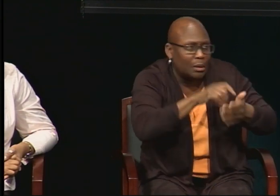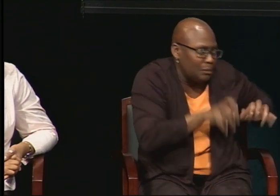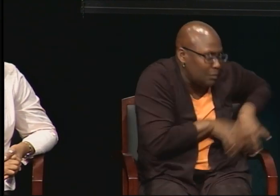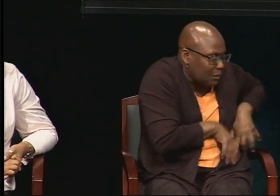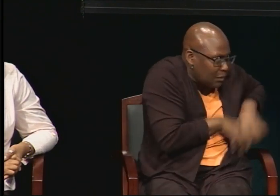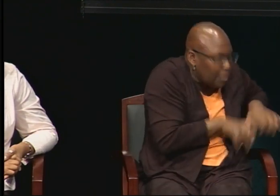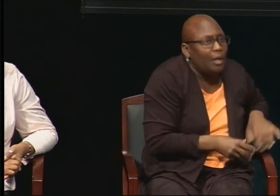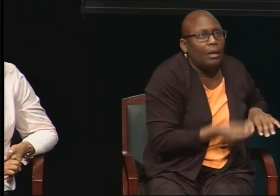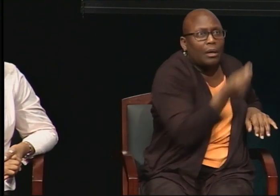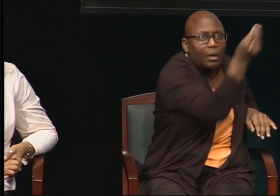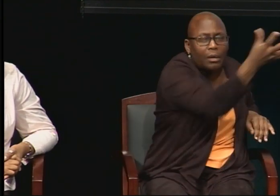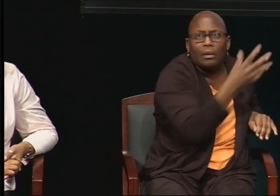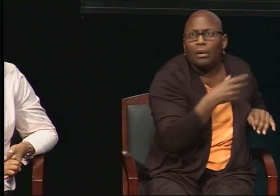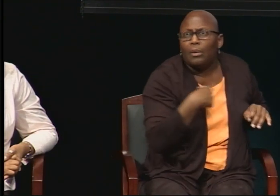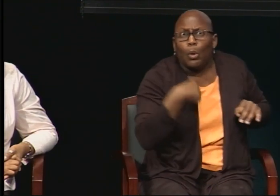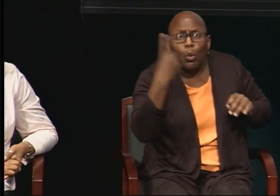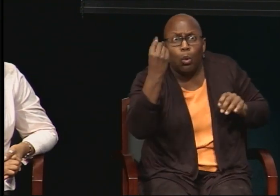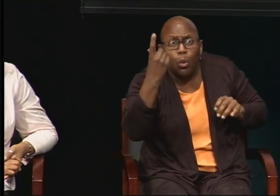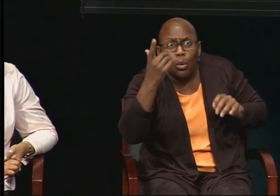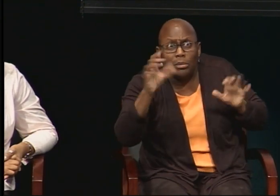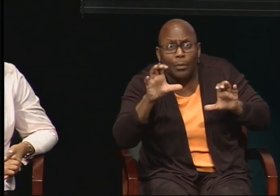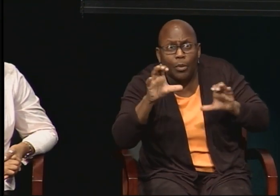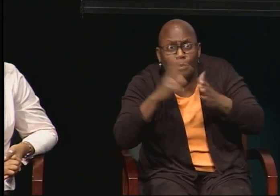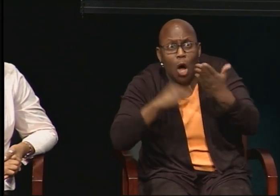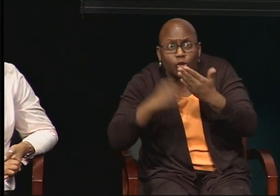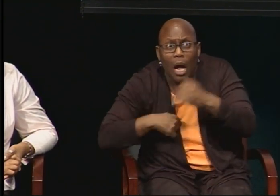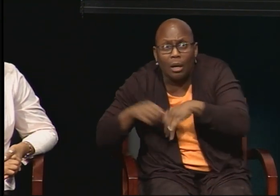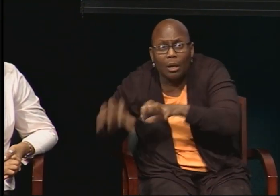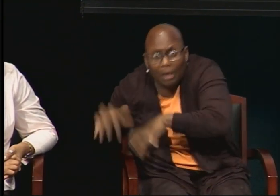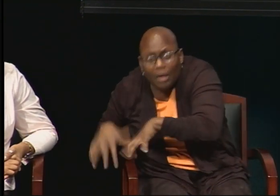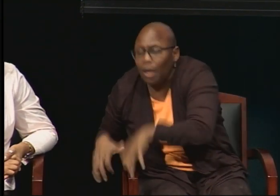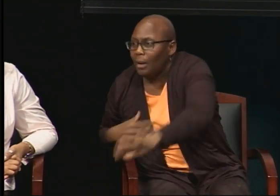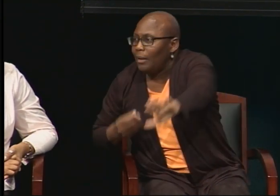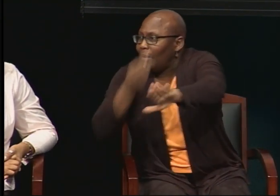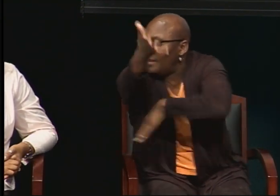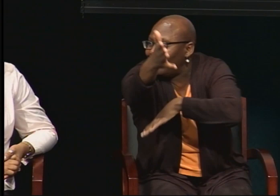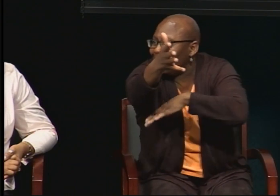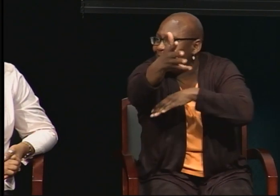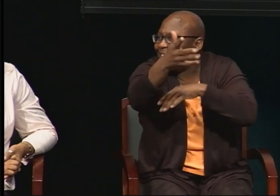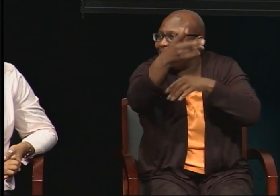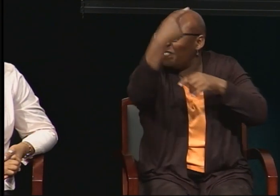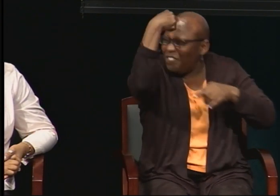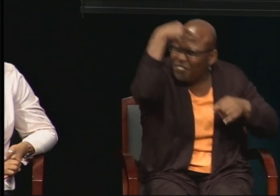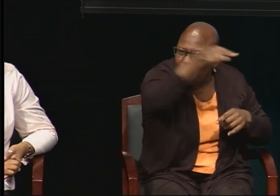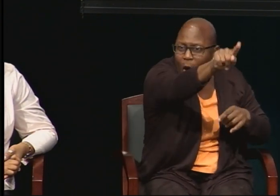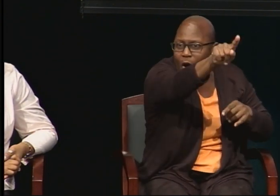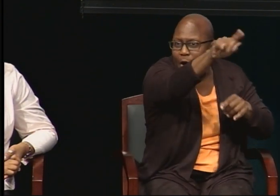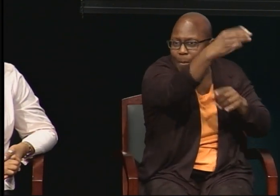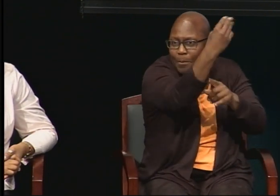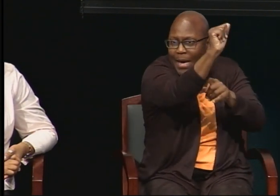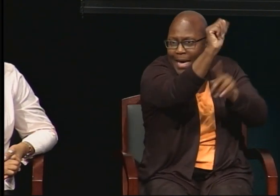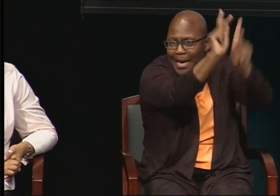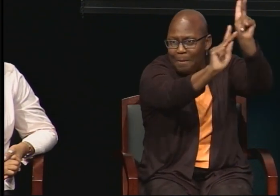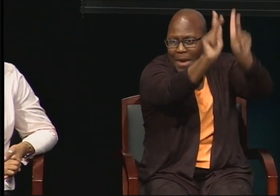So you type it up and hand it in for the professors, for them, to meet their requirements for graduation.